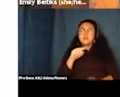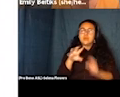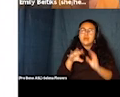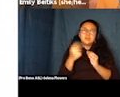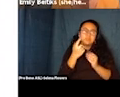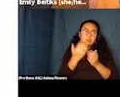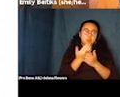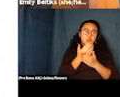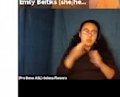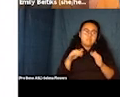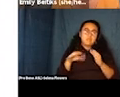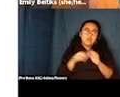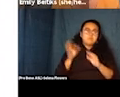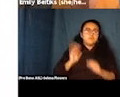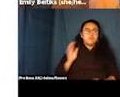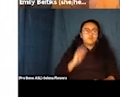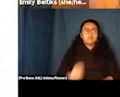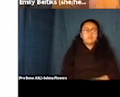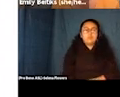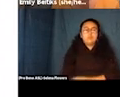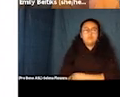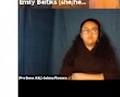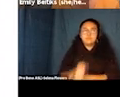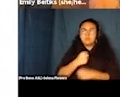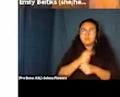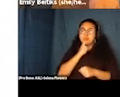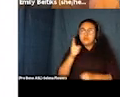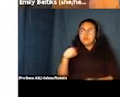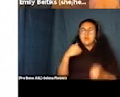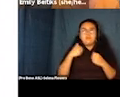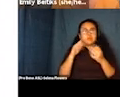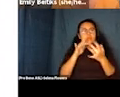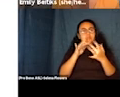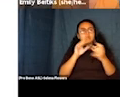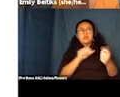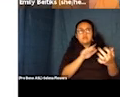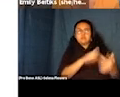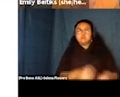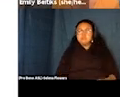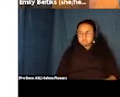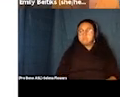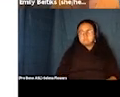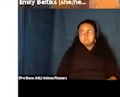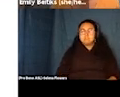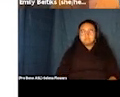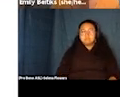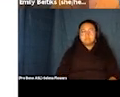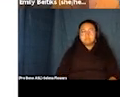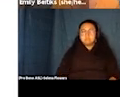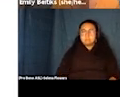So we make sure they have a contact to reach out to. Now, during a pandemic, it's a really different